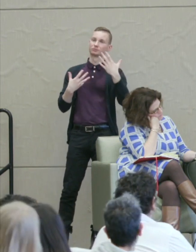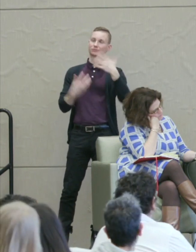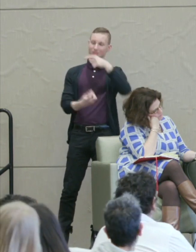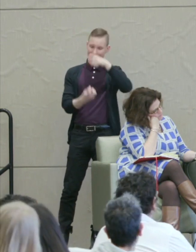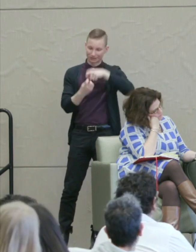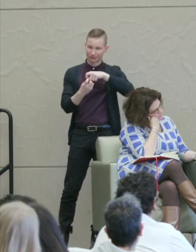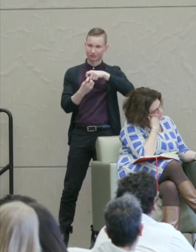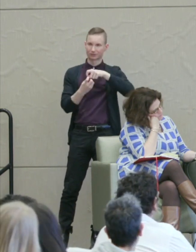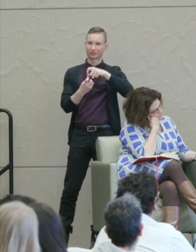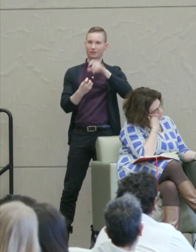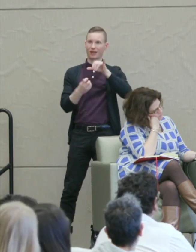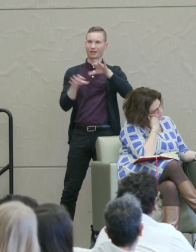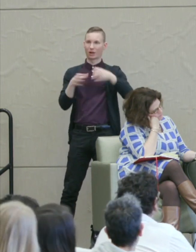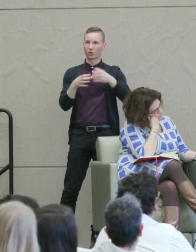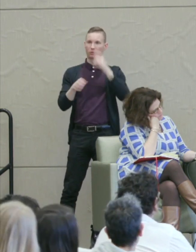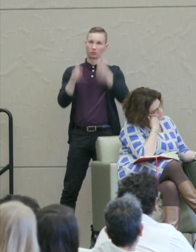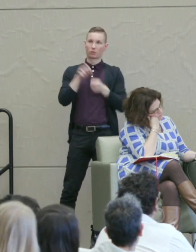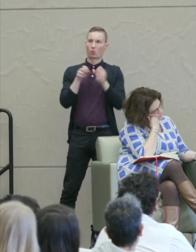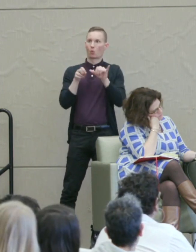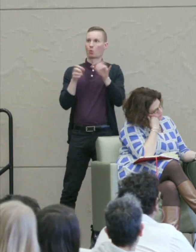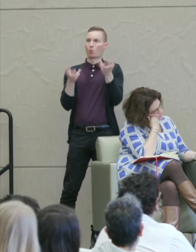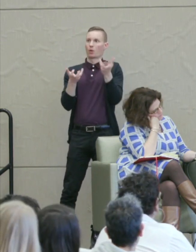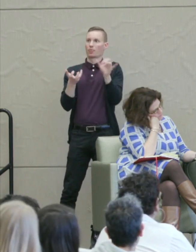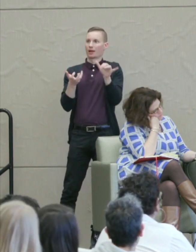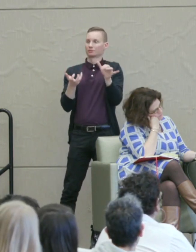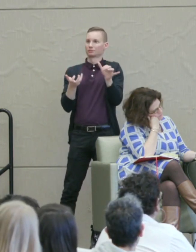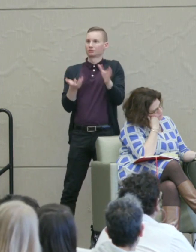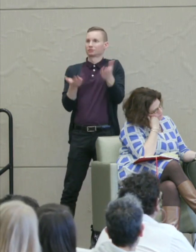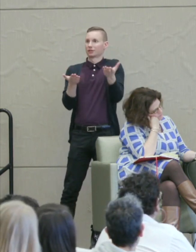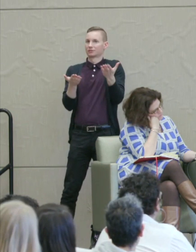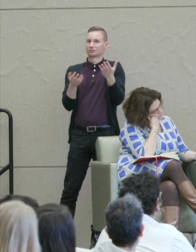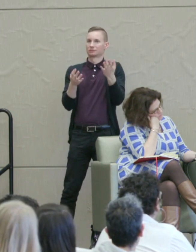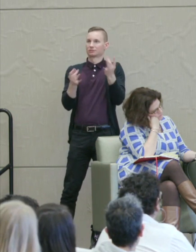category retribution suggest, vengeance, violence.